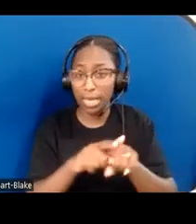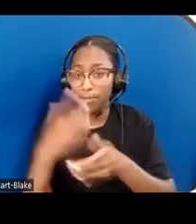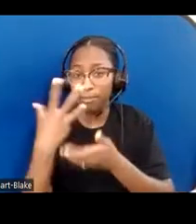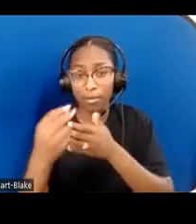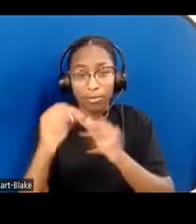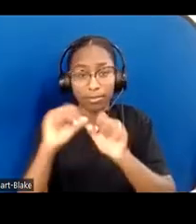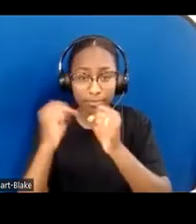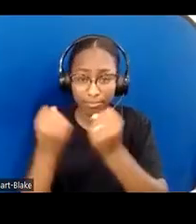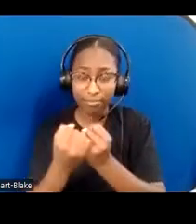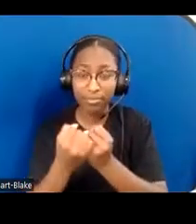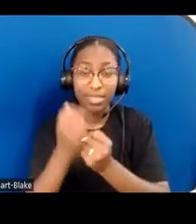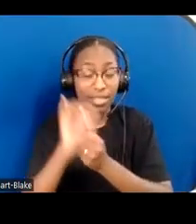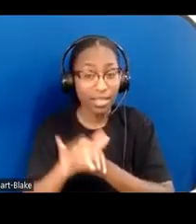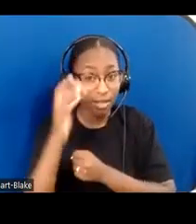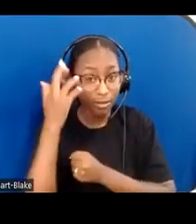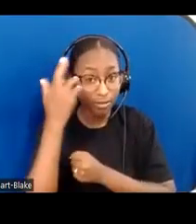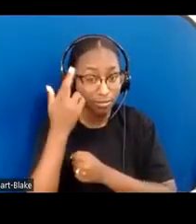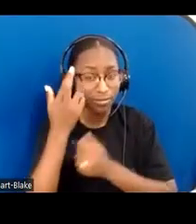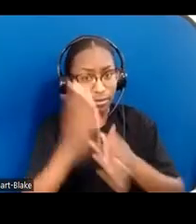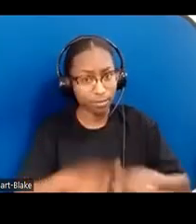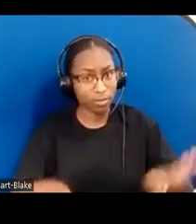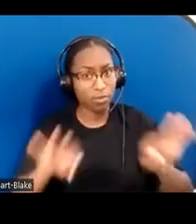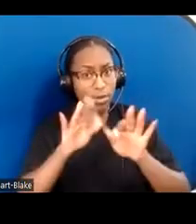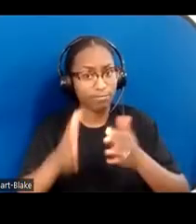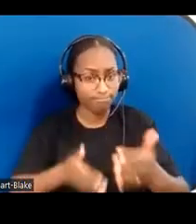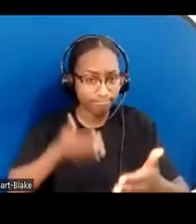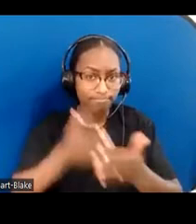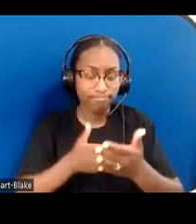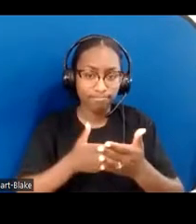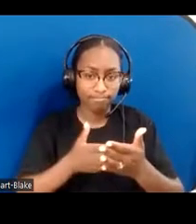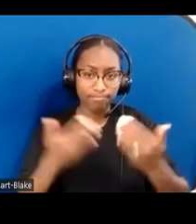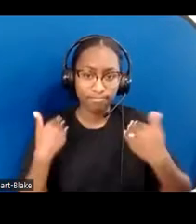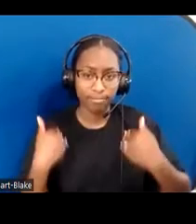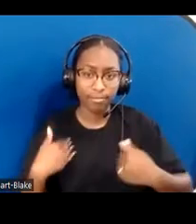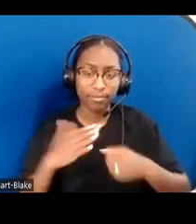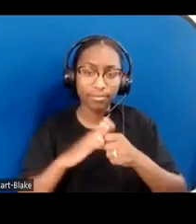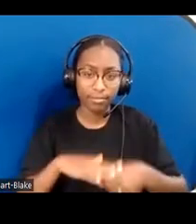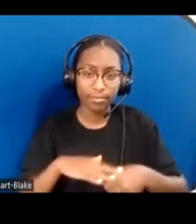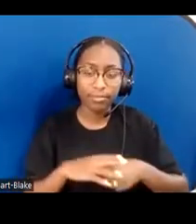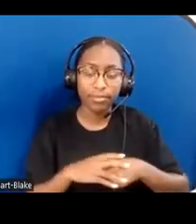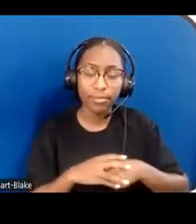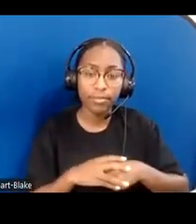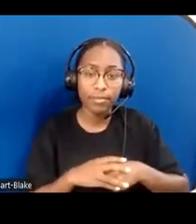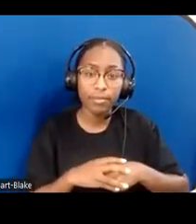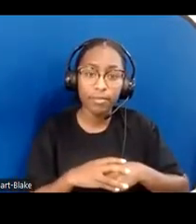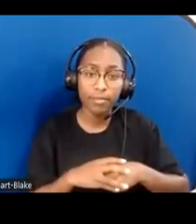is so important. Often the devaluing takes the form of able saviorism,